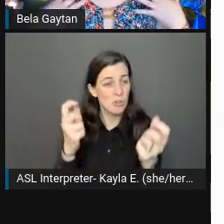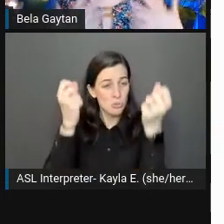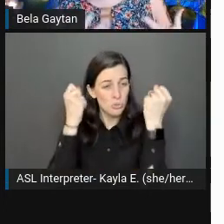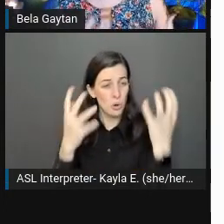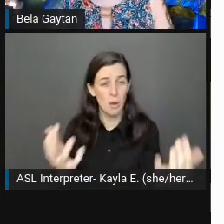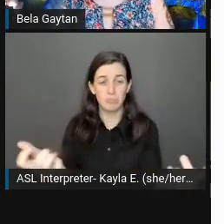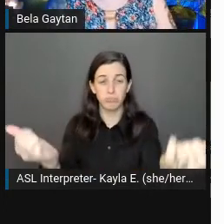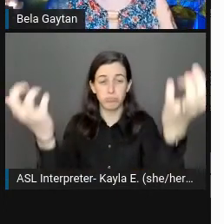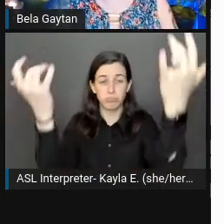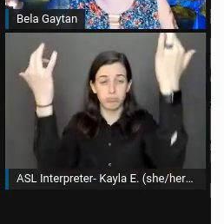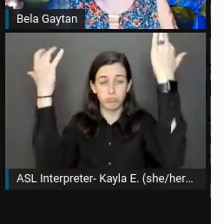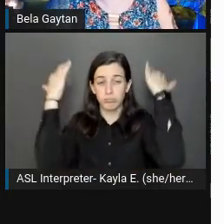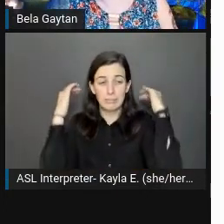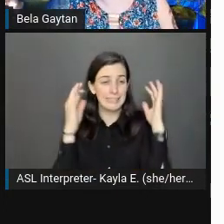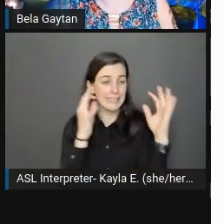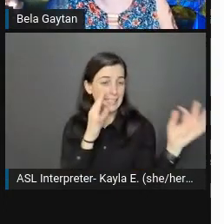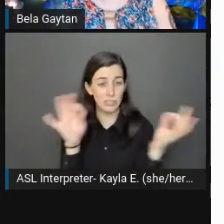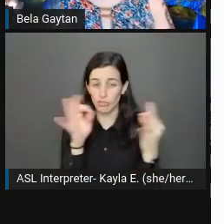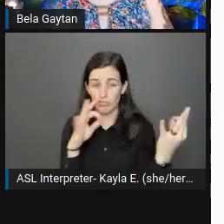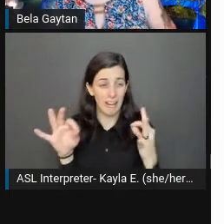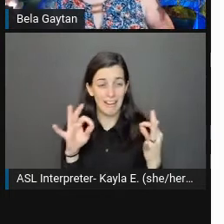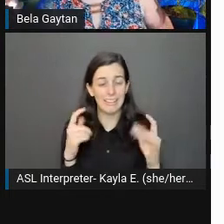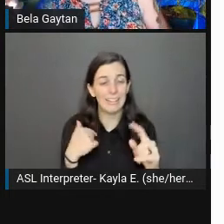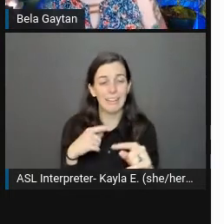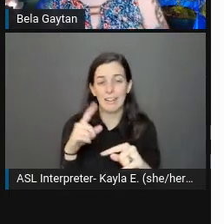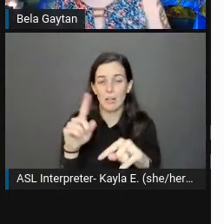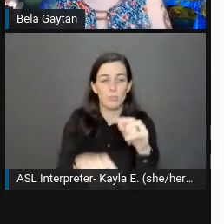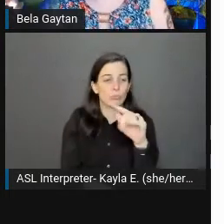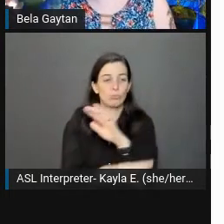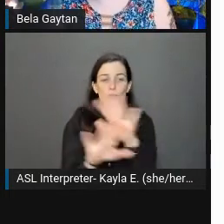You want to be mindful of stuff like that for people that have cognitive disabilities.